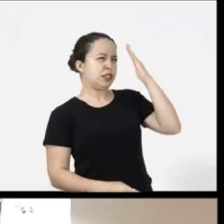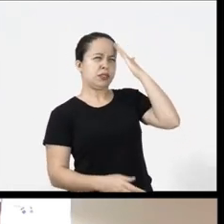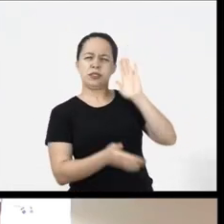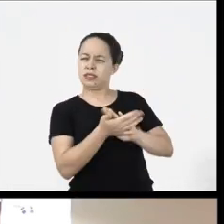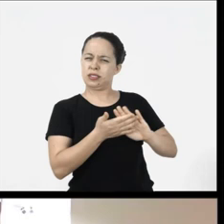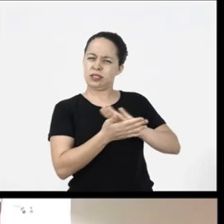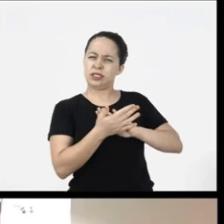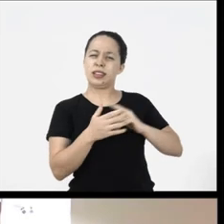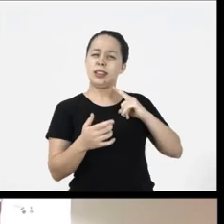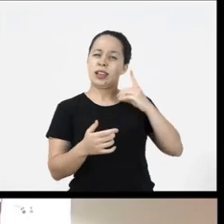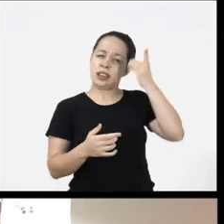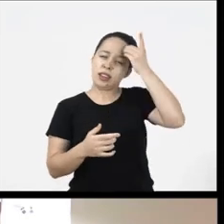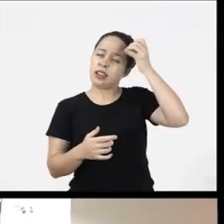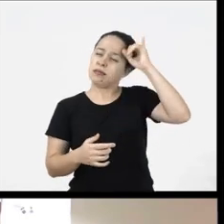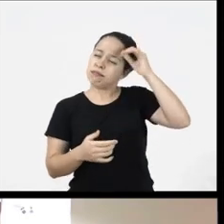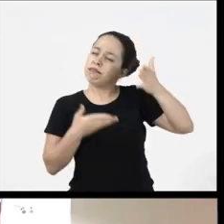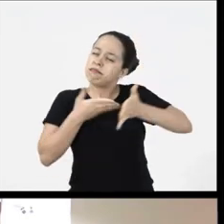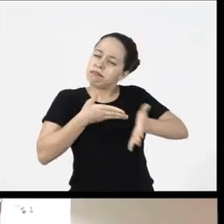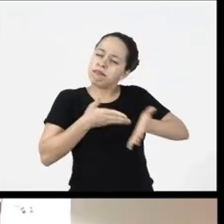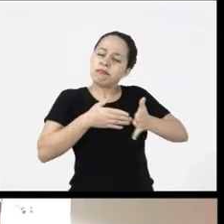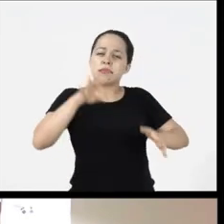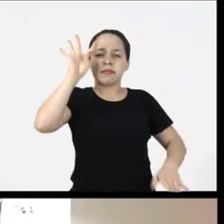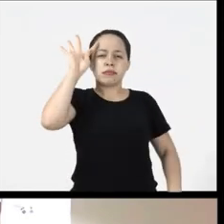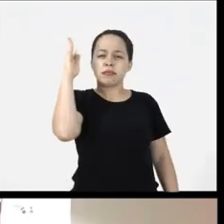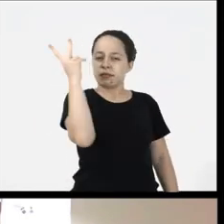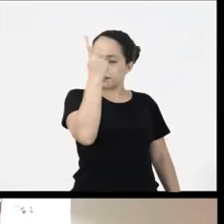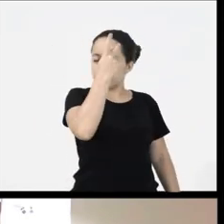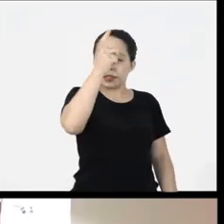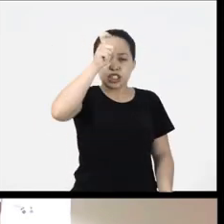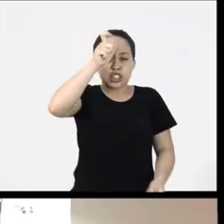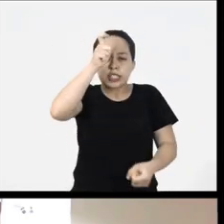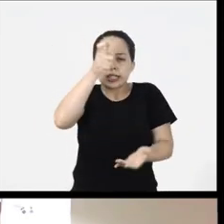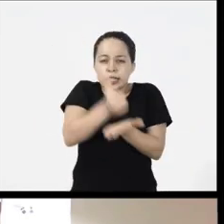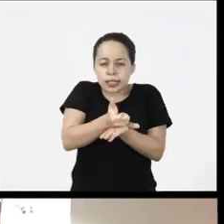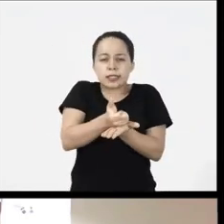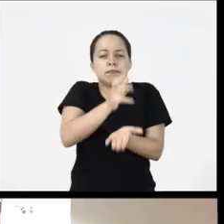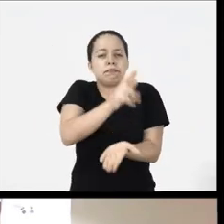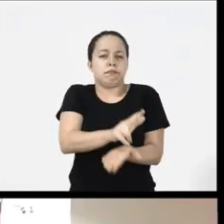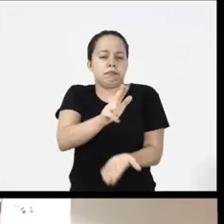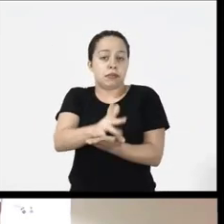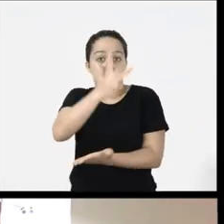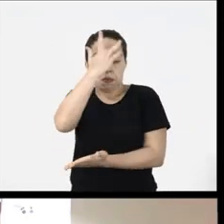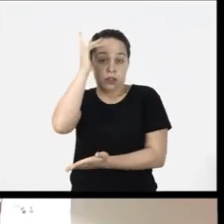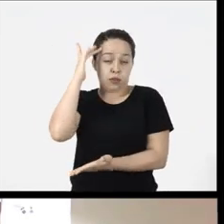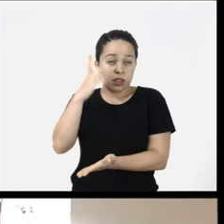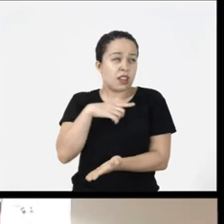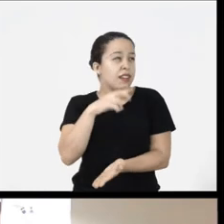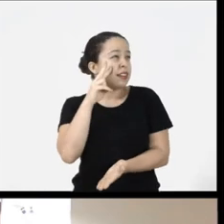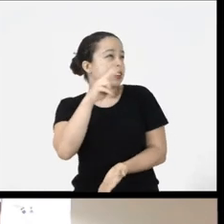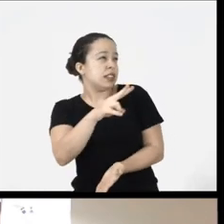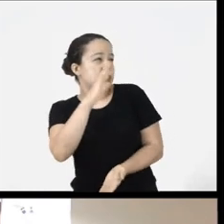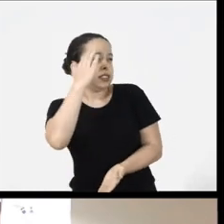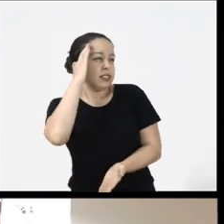cognitive limitations attention deficit dyslexia and anyone anyone with any difficulty